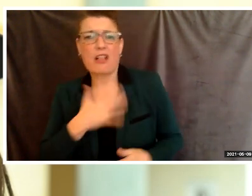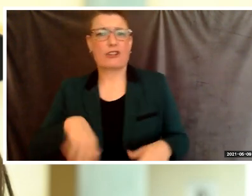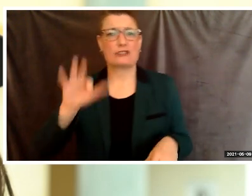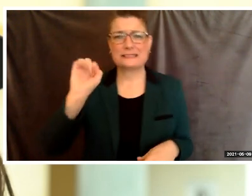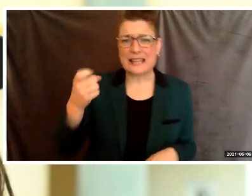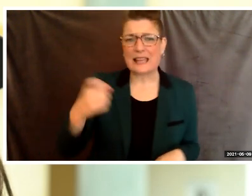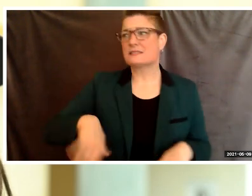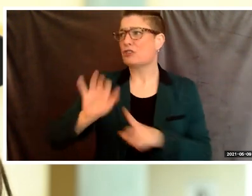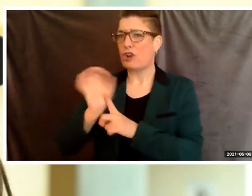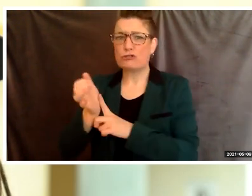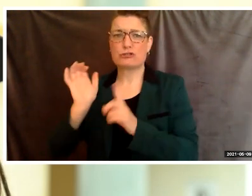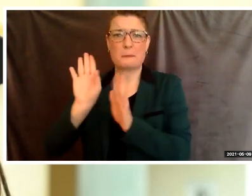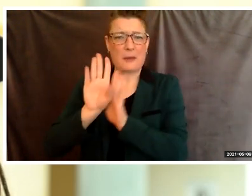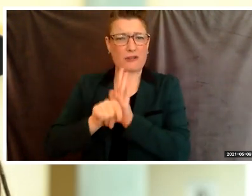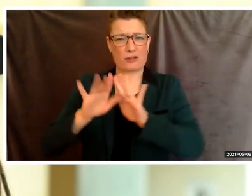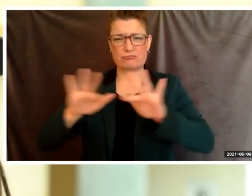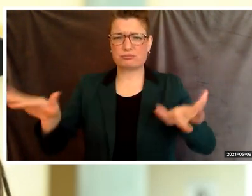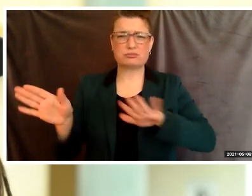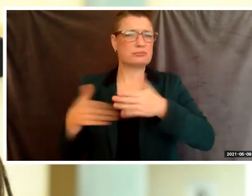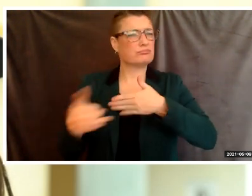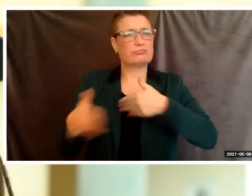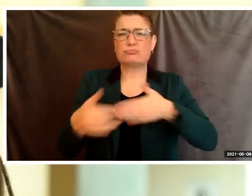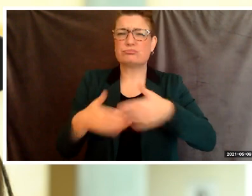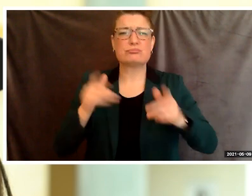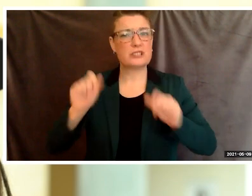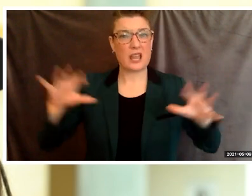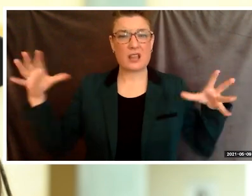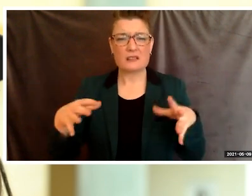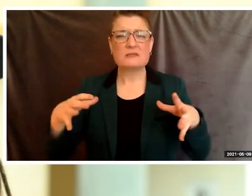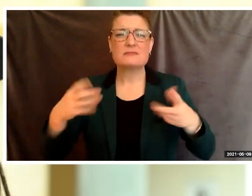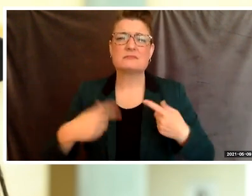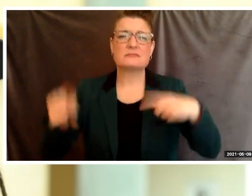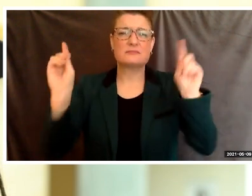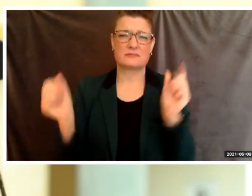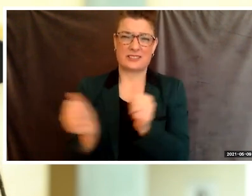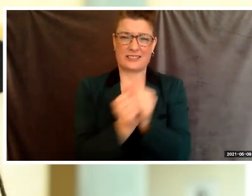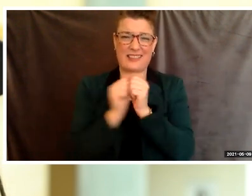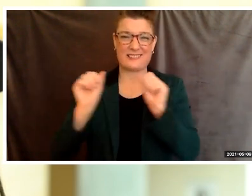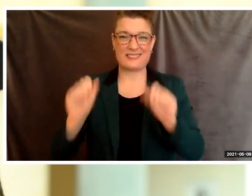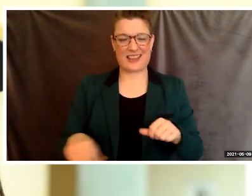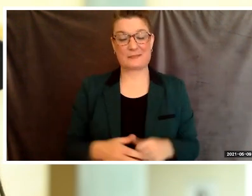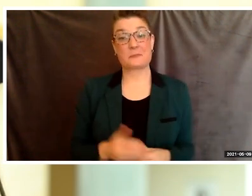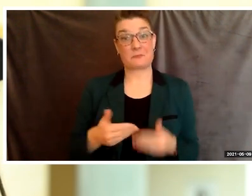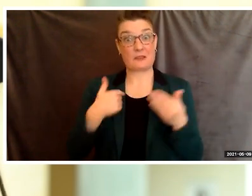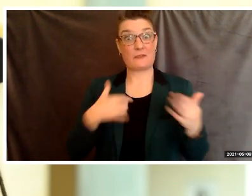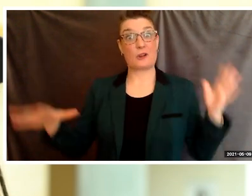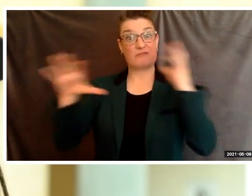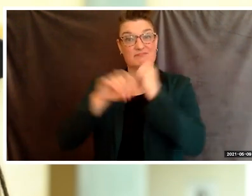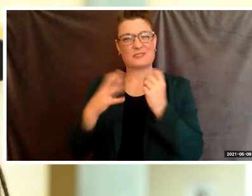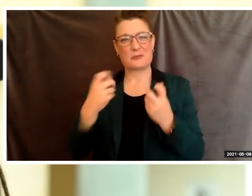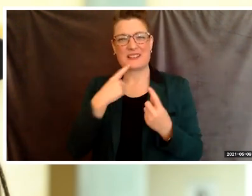we can achieve greatness together. Before I go, I would like to say thank you to the woman who have inspired me the most,